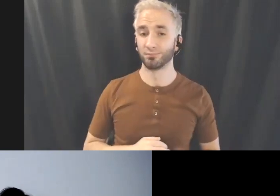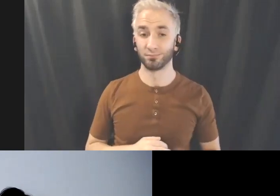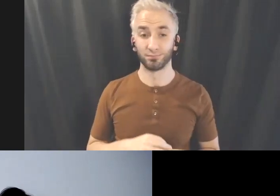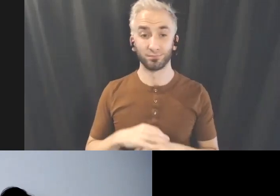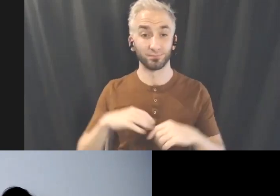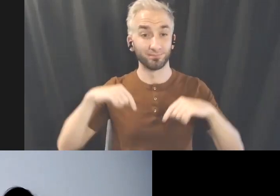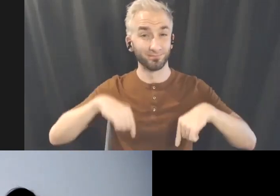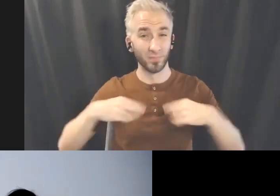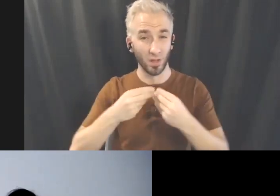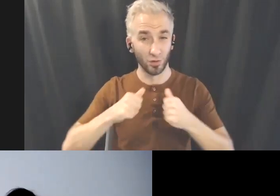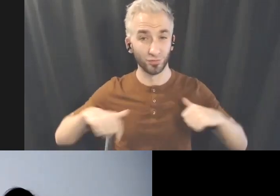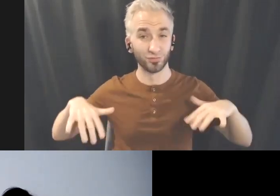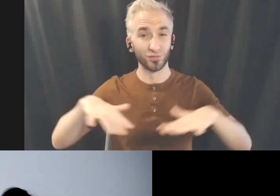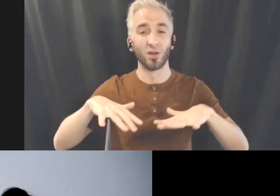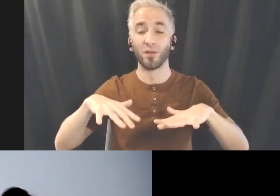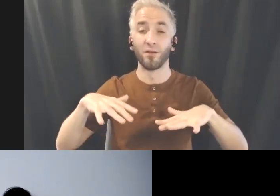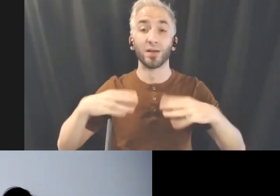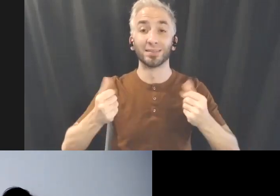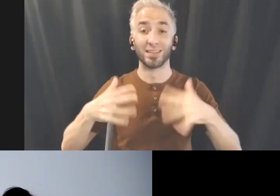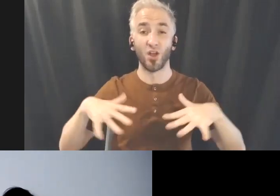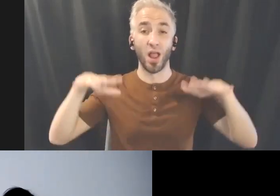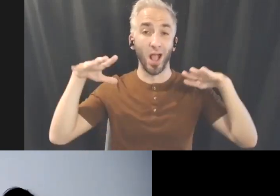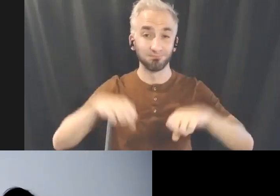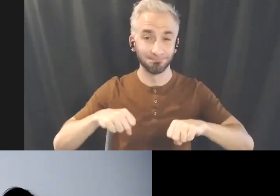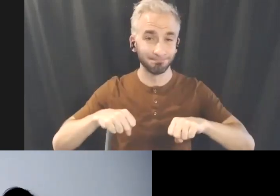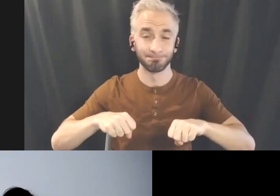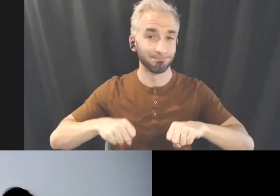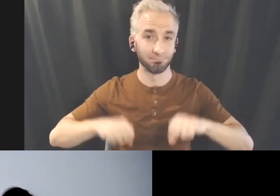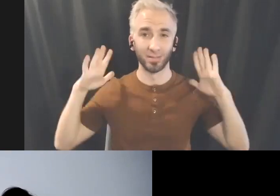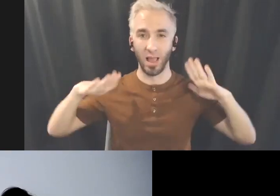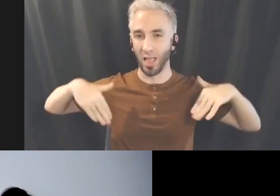of the unceded territories of the Coast Salish people and